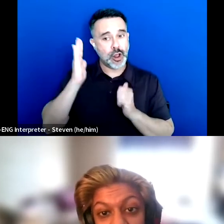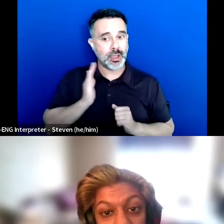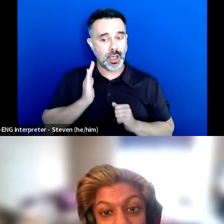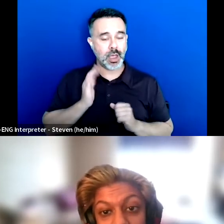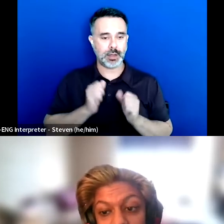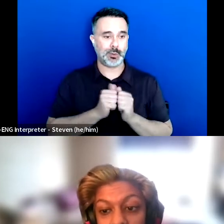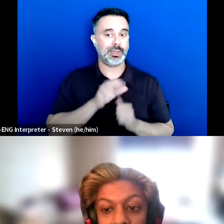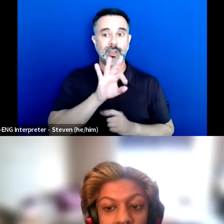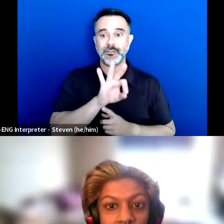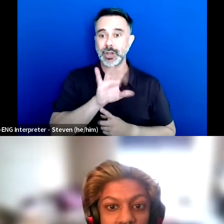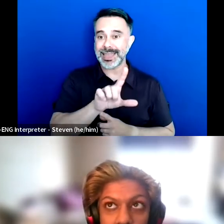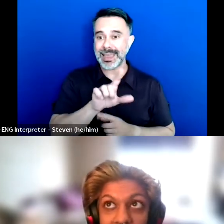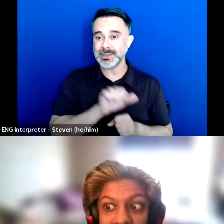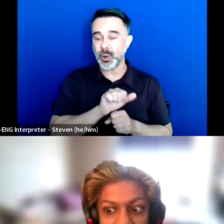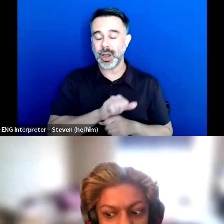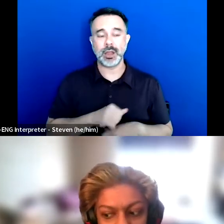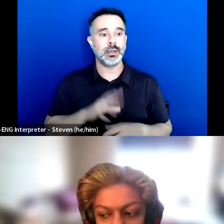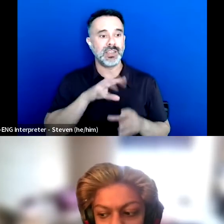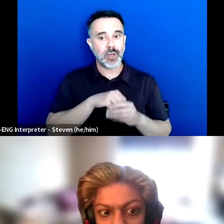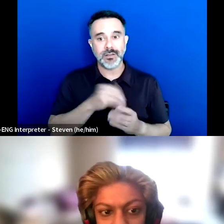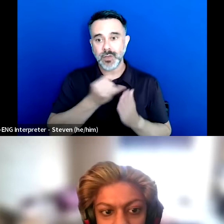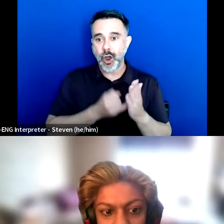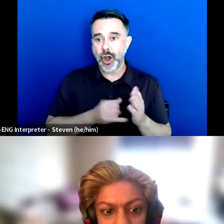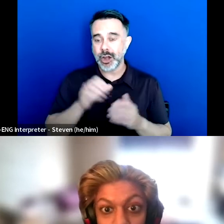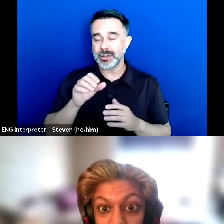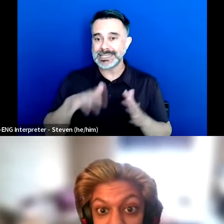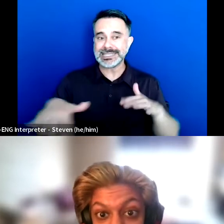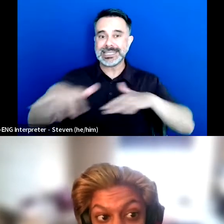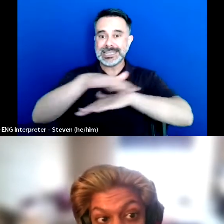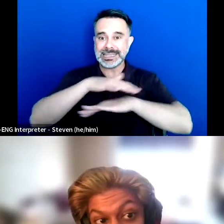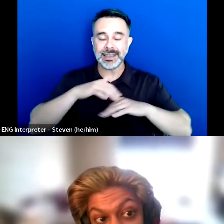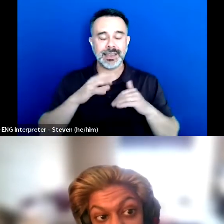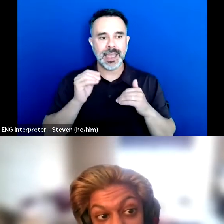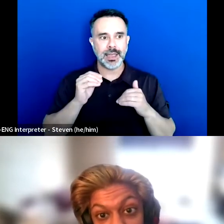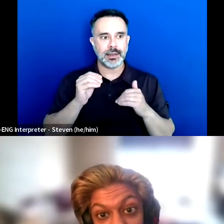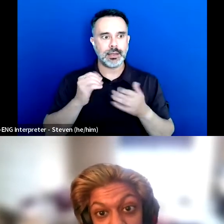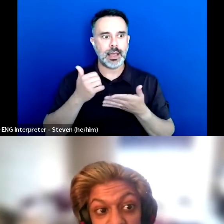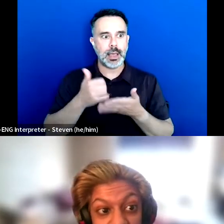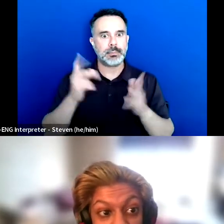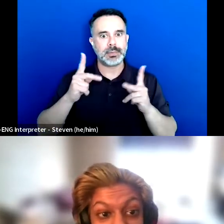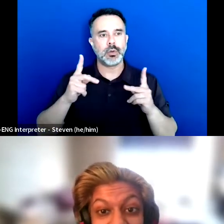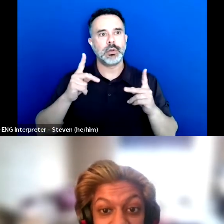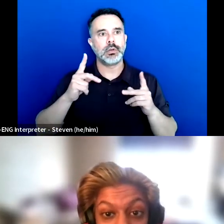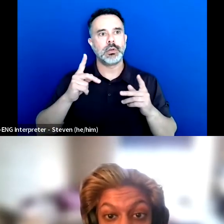in the art scene, and having people look for opportunities for me, reach out and connect me